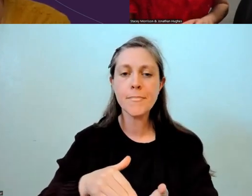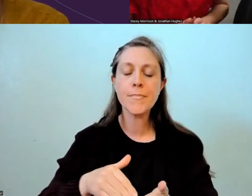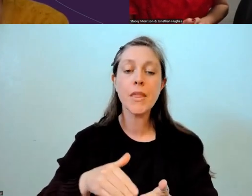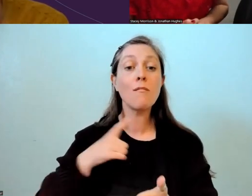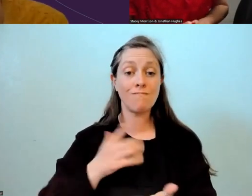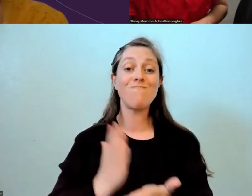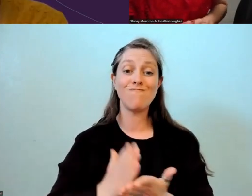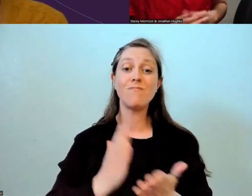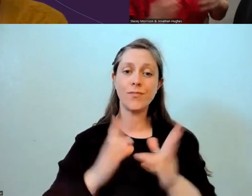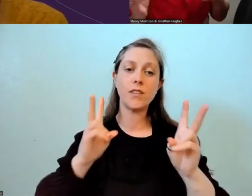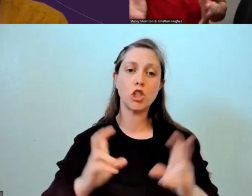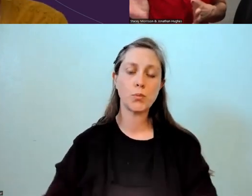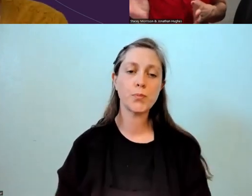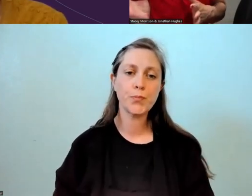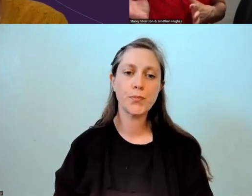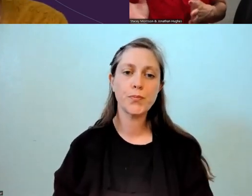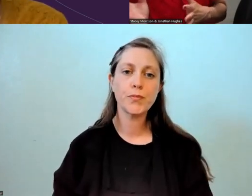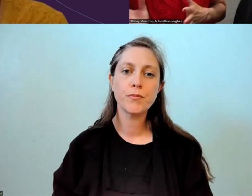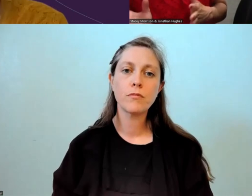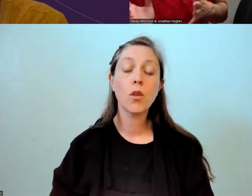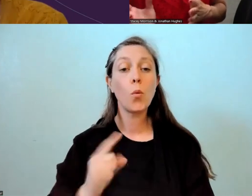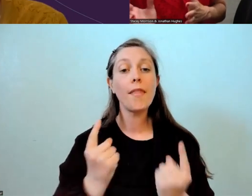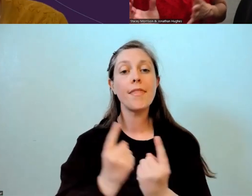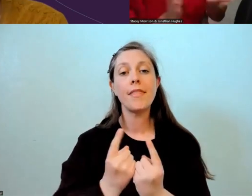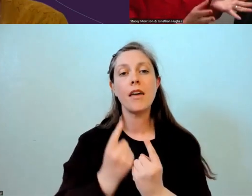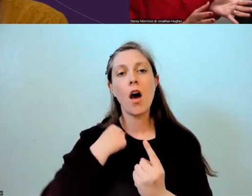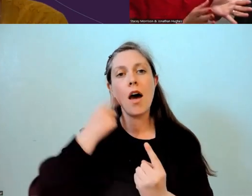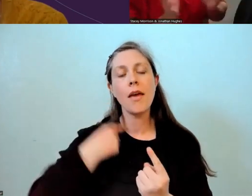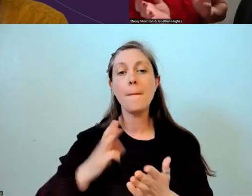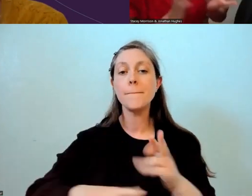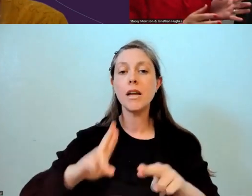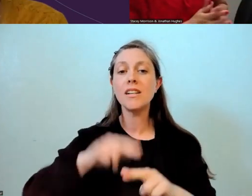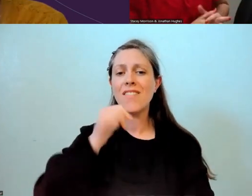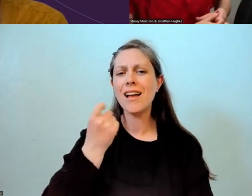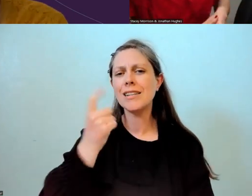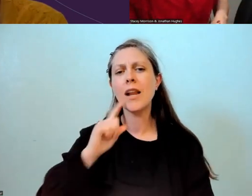One of the things I think is for parents to understand that when we come into kōhanga, when we come into kura kaupapa,